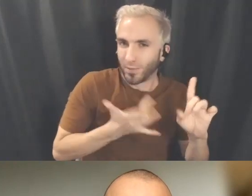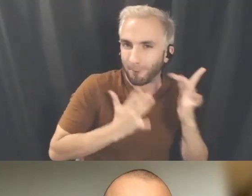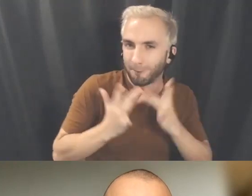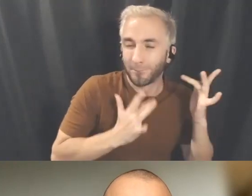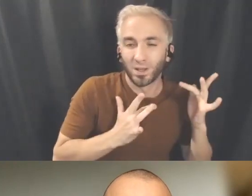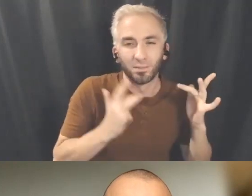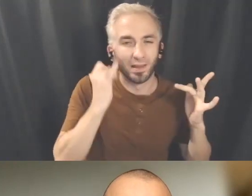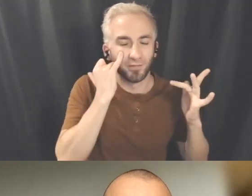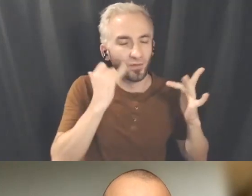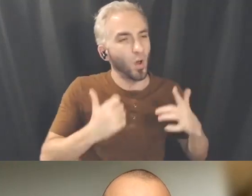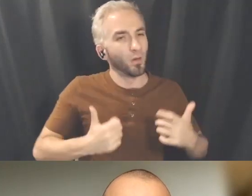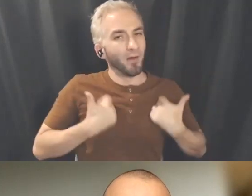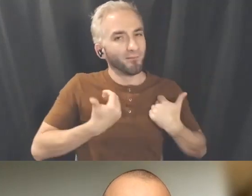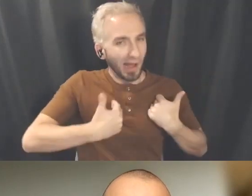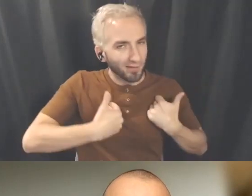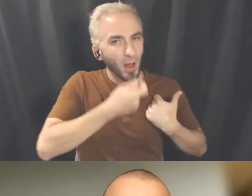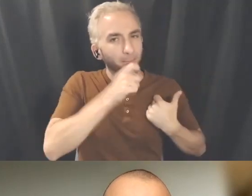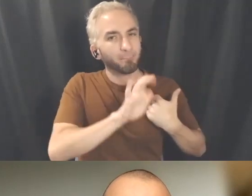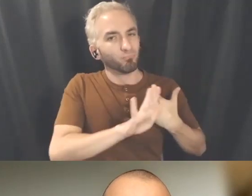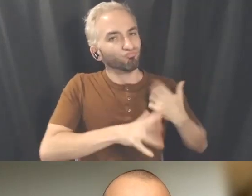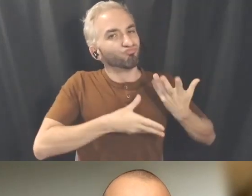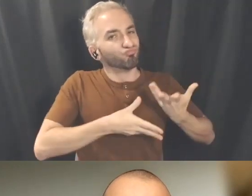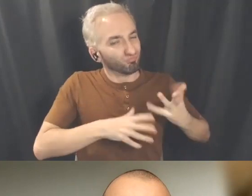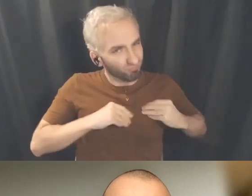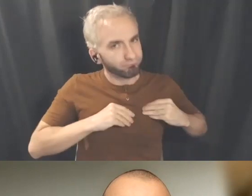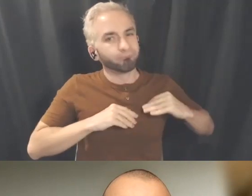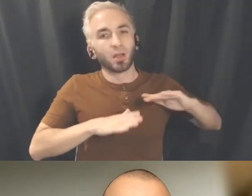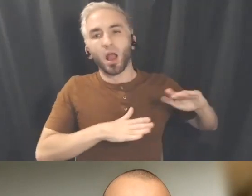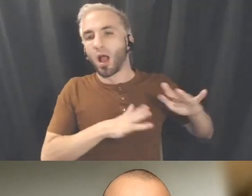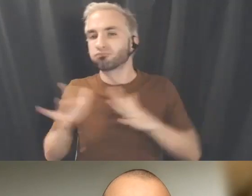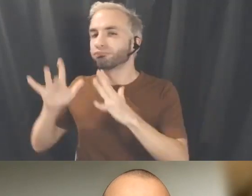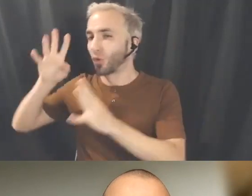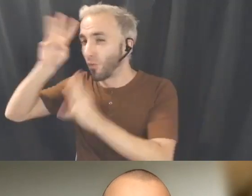It's hard to really find that balance of trusting and believing, having faith into